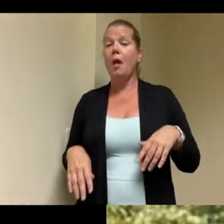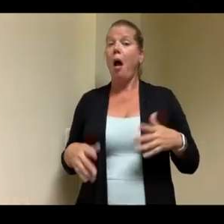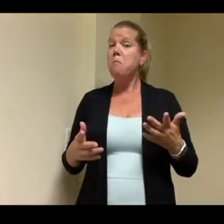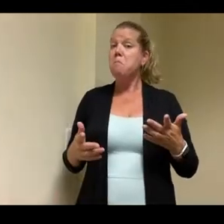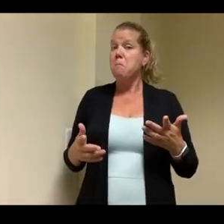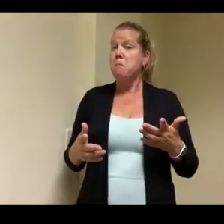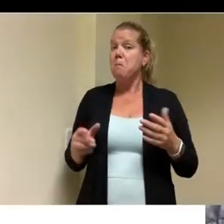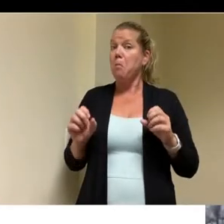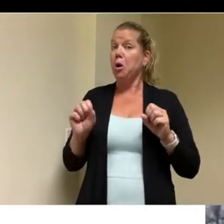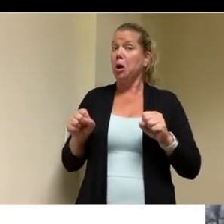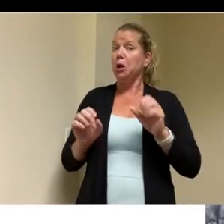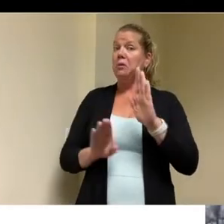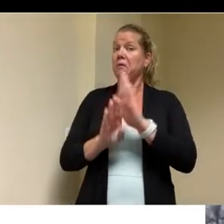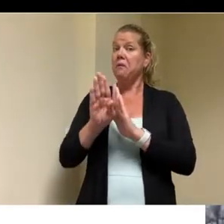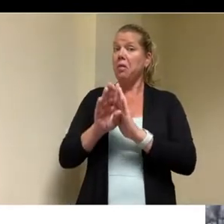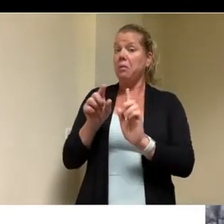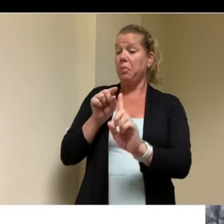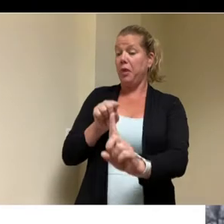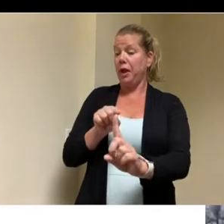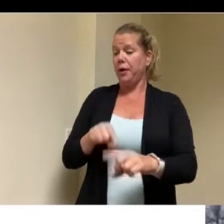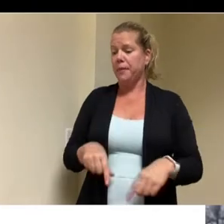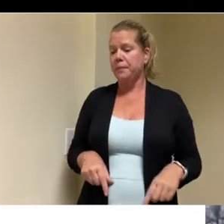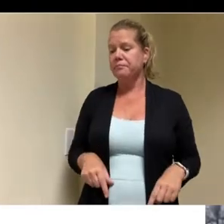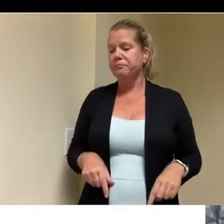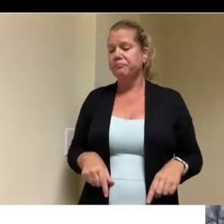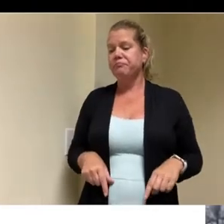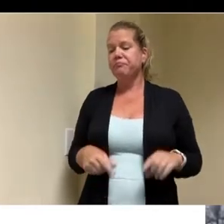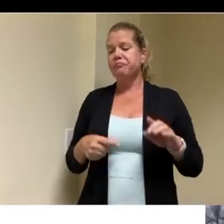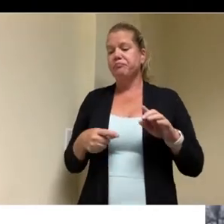the property um and